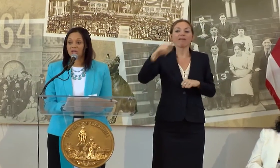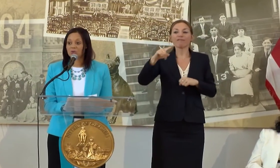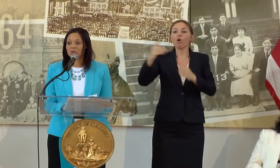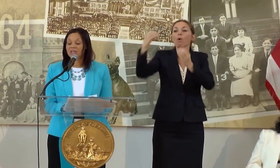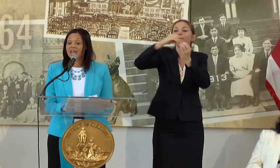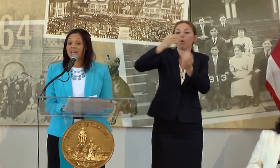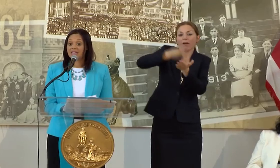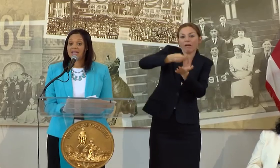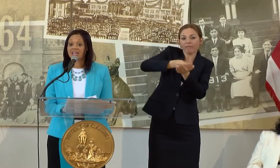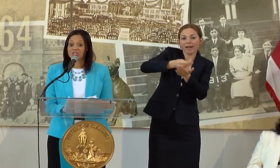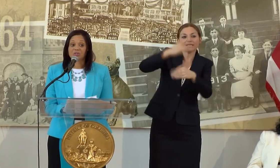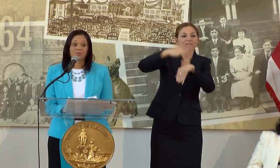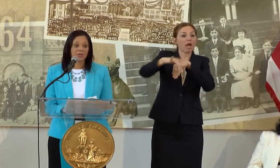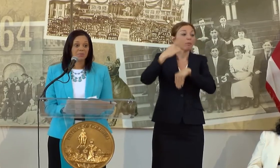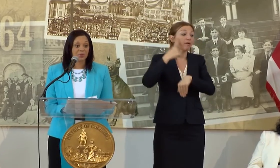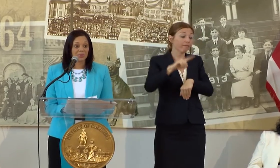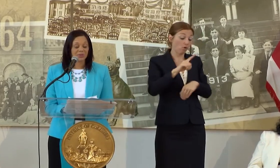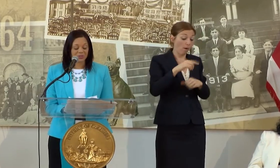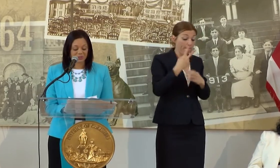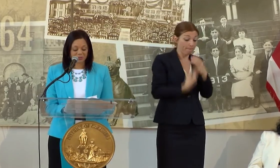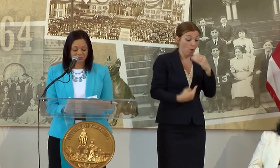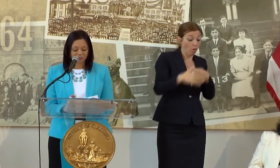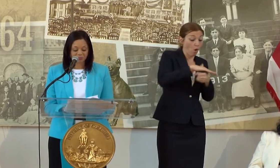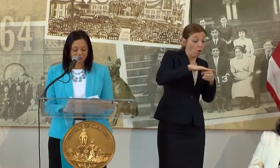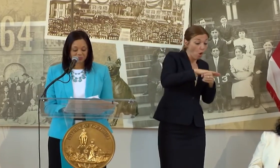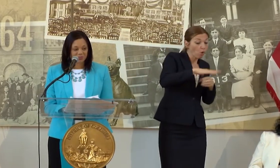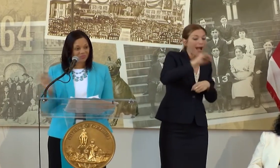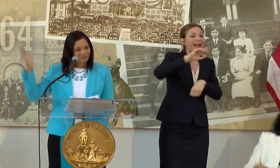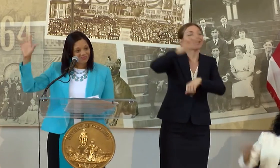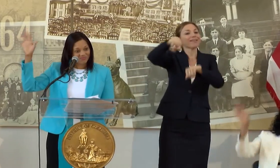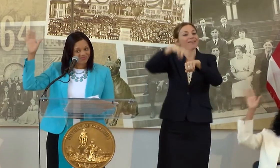LOCAL AND NATIONAL FILM PROMOTERS.